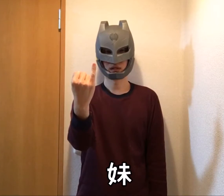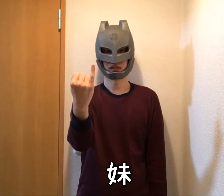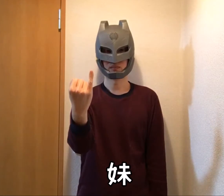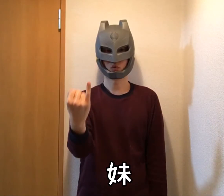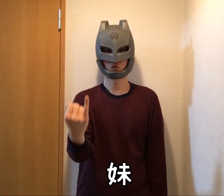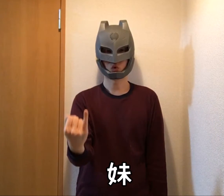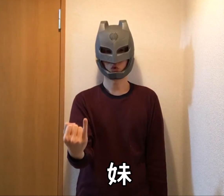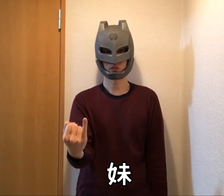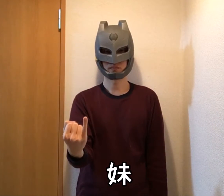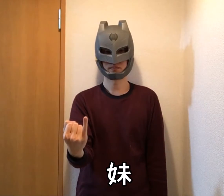Younger sister